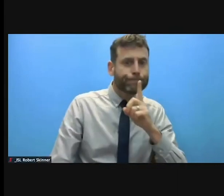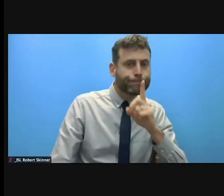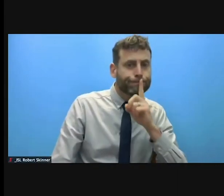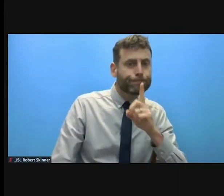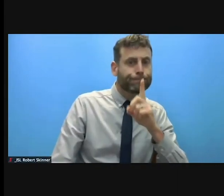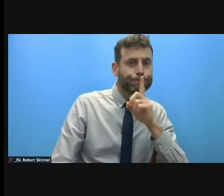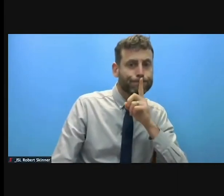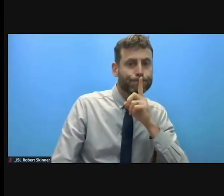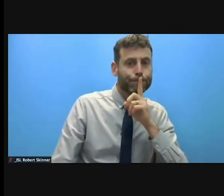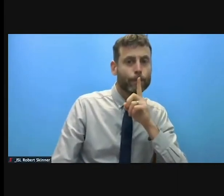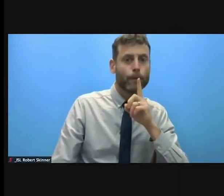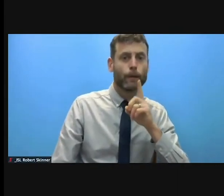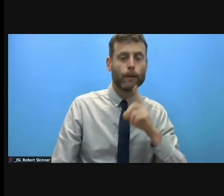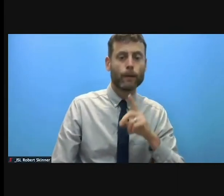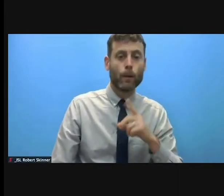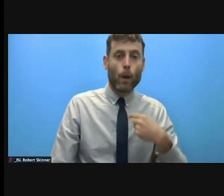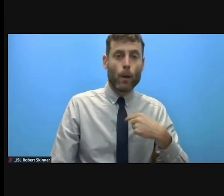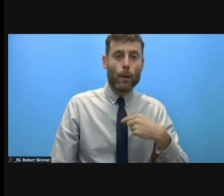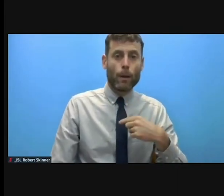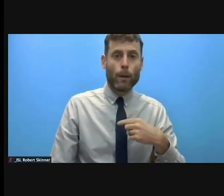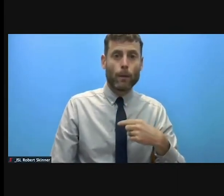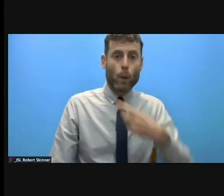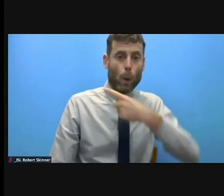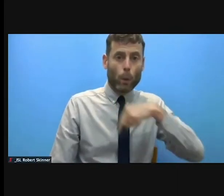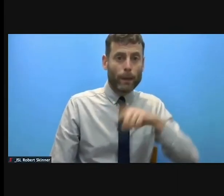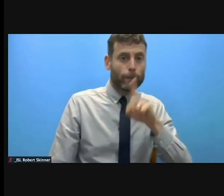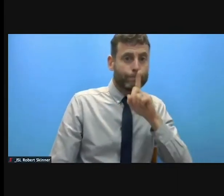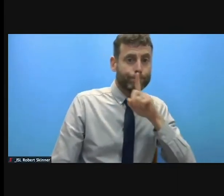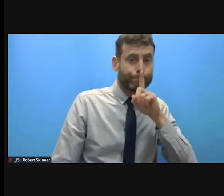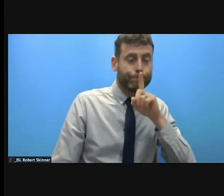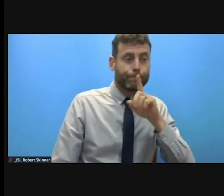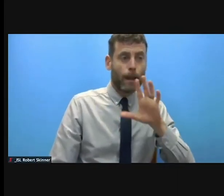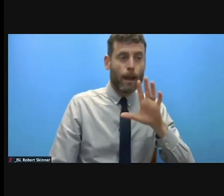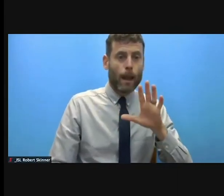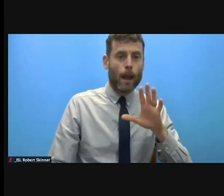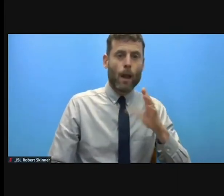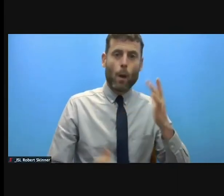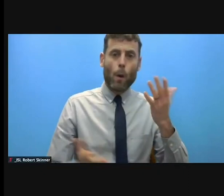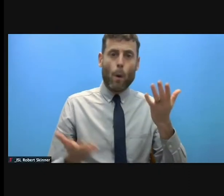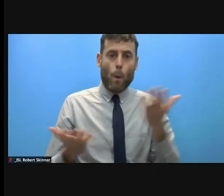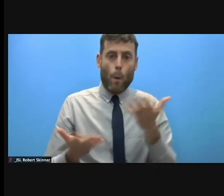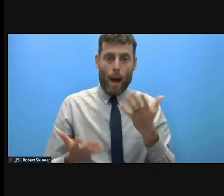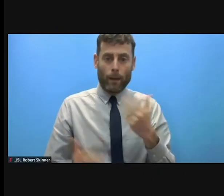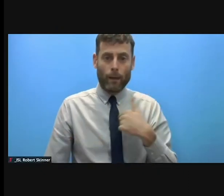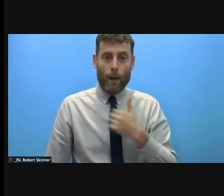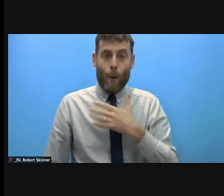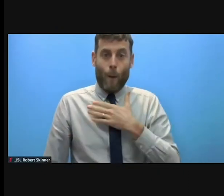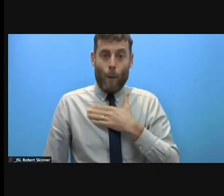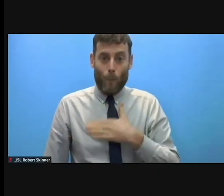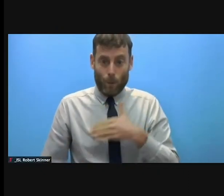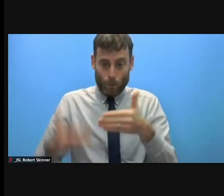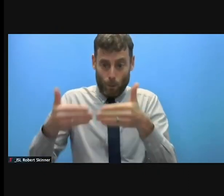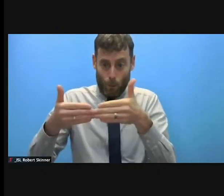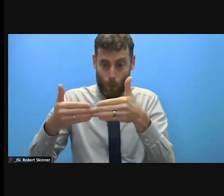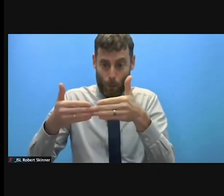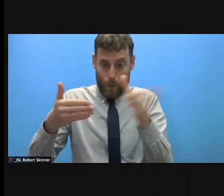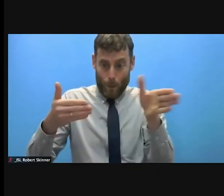access. So it's a constant balance act between fighting for the right of the population we serve,